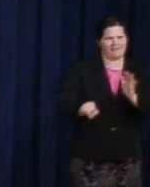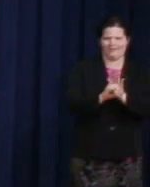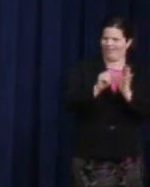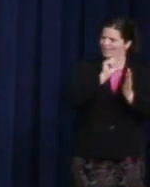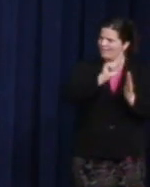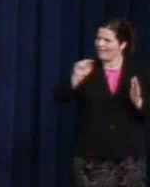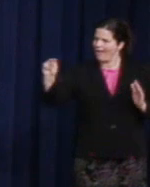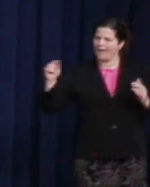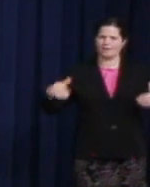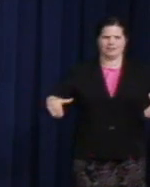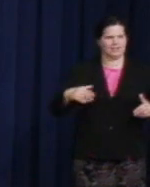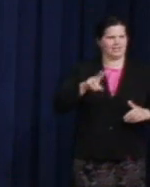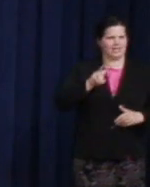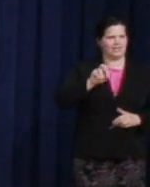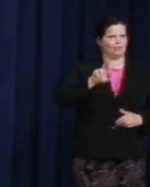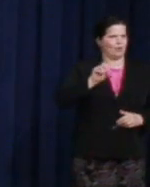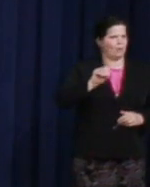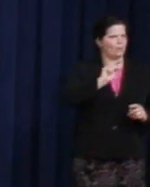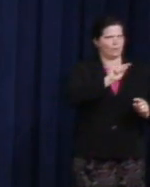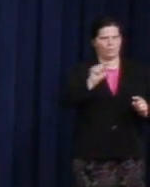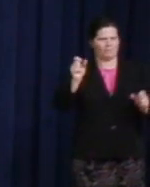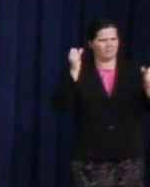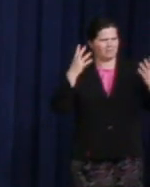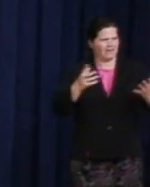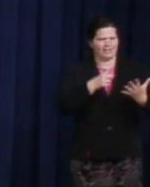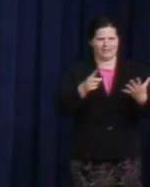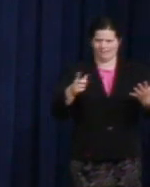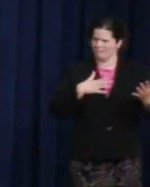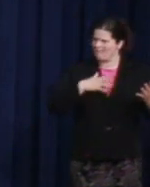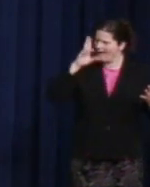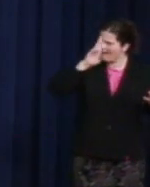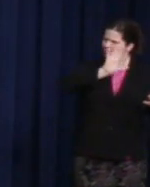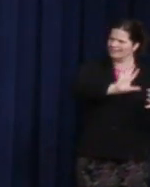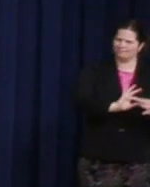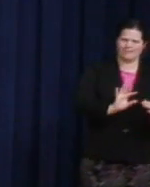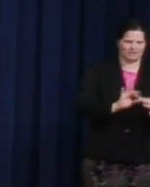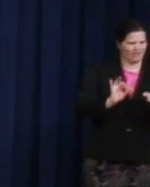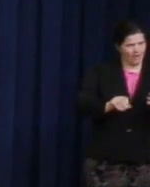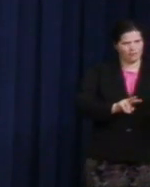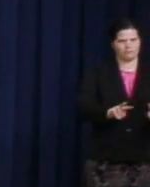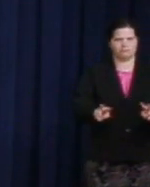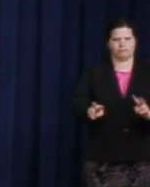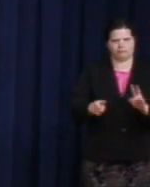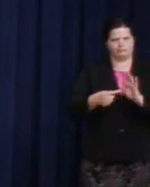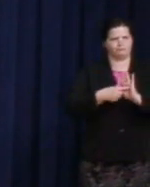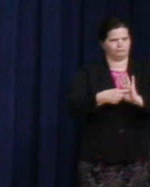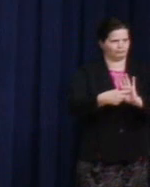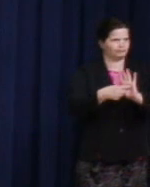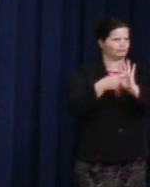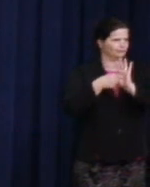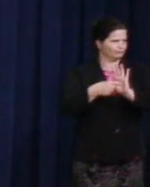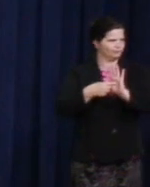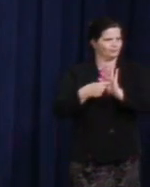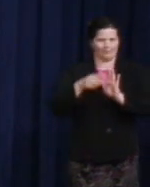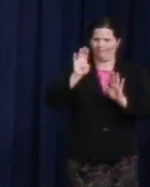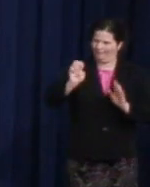This was my uncle's core message. So we must come out; we must be visible. That is what has changed.